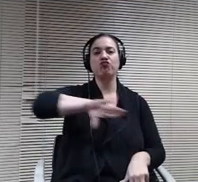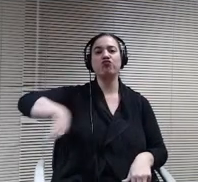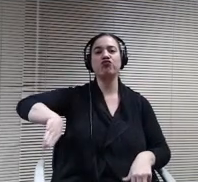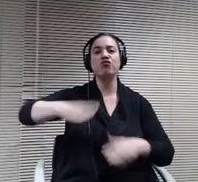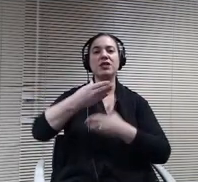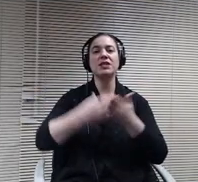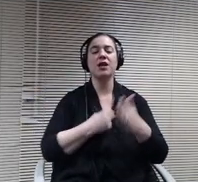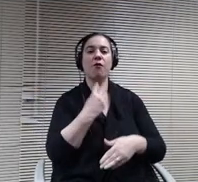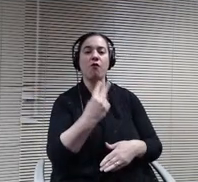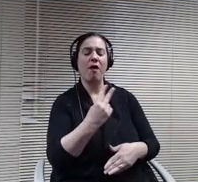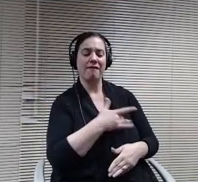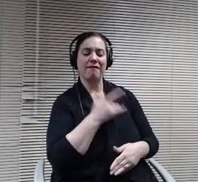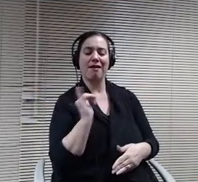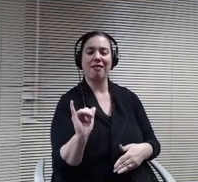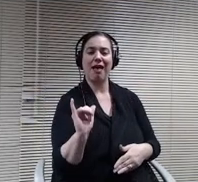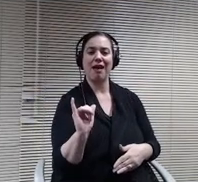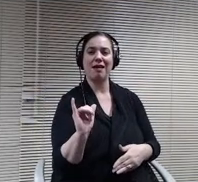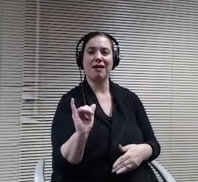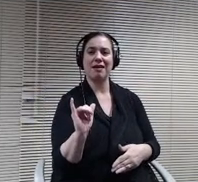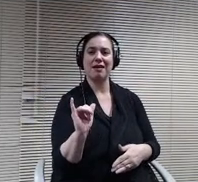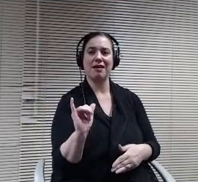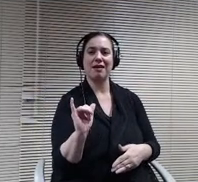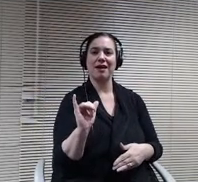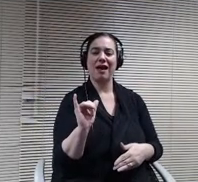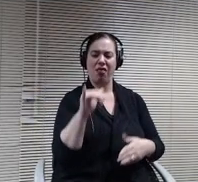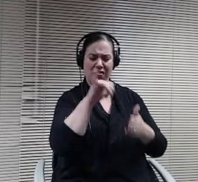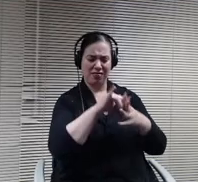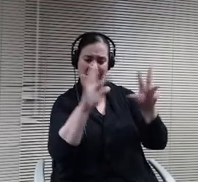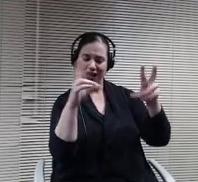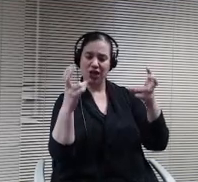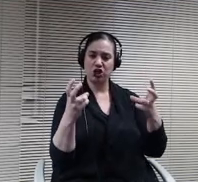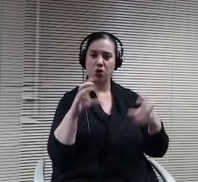controversial would be a serious diversion of on the path of